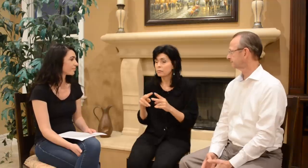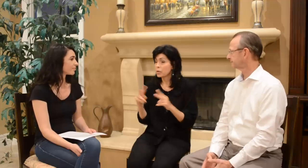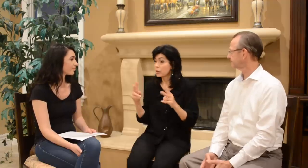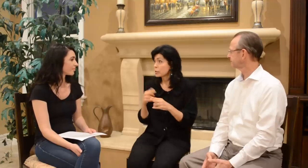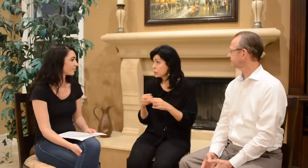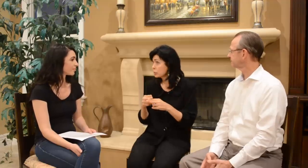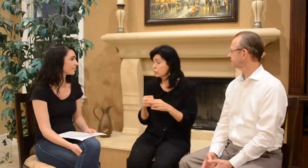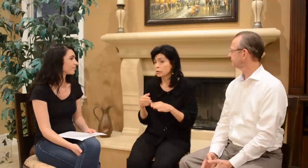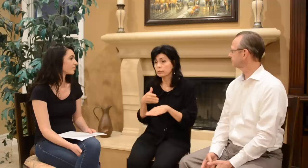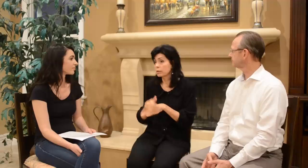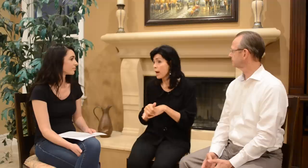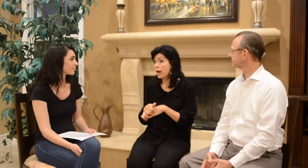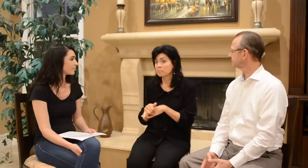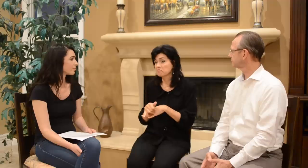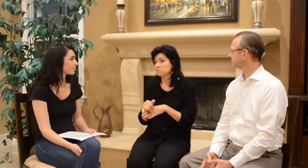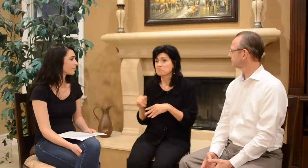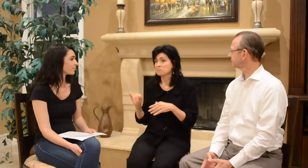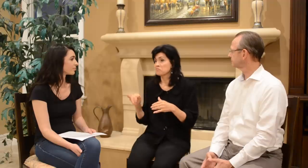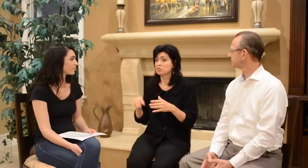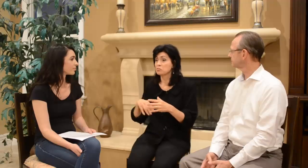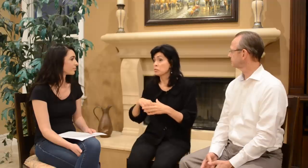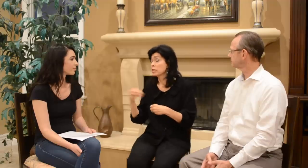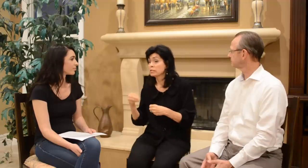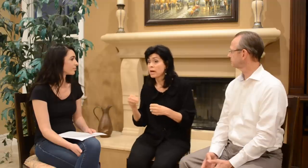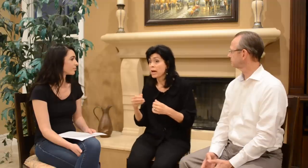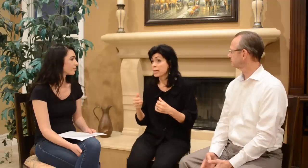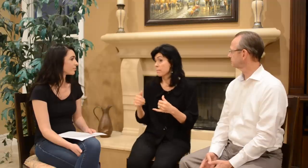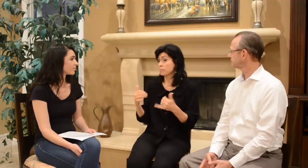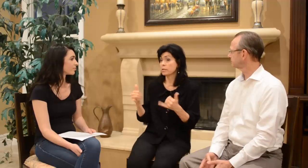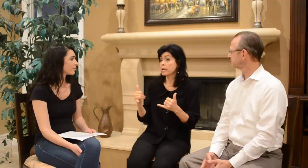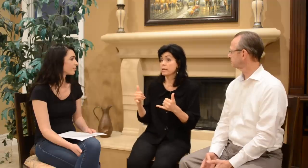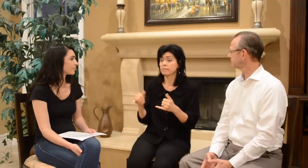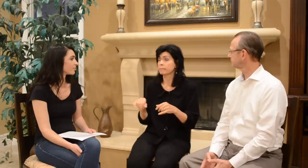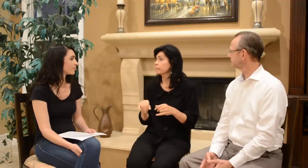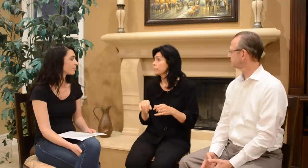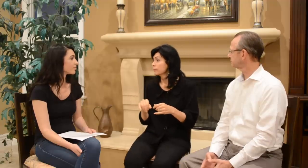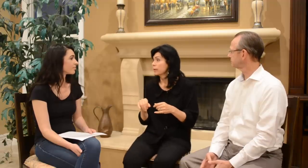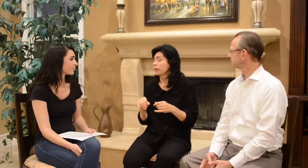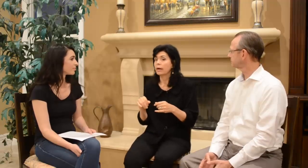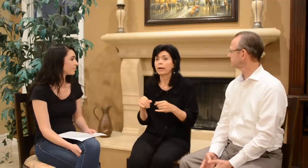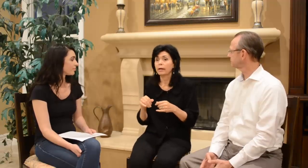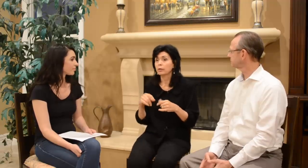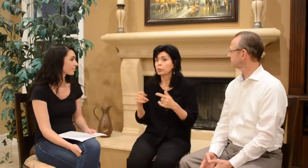and very soon after that- you went outside and played.